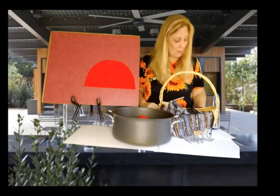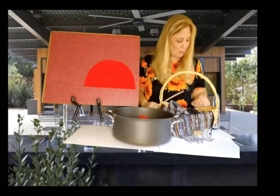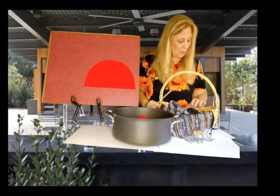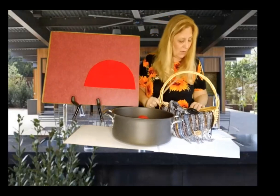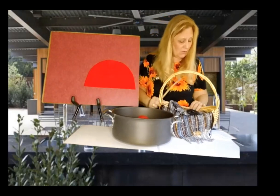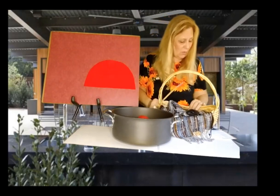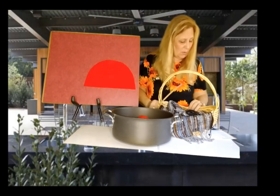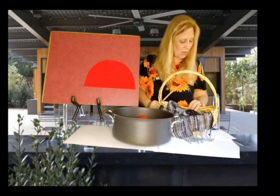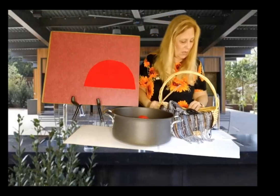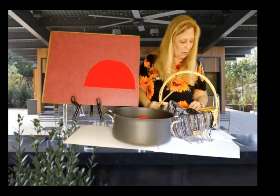What else should we put in here.